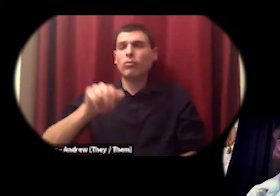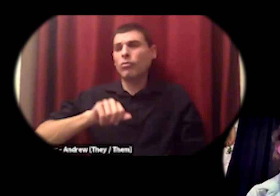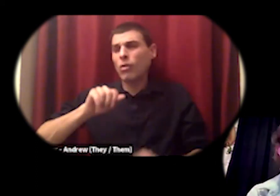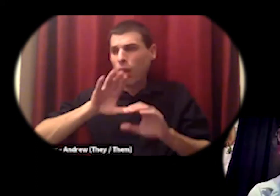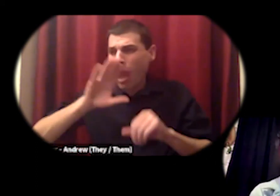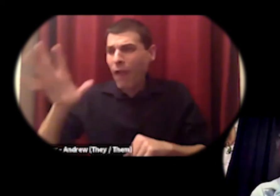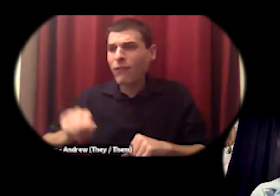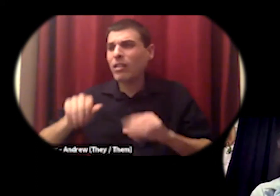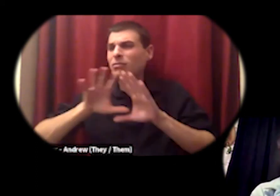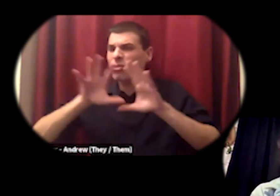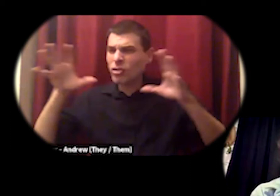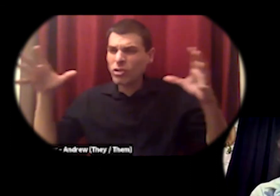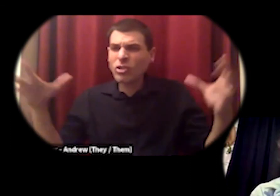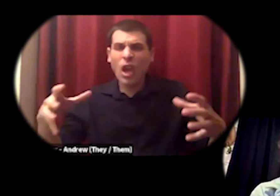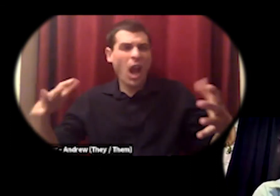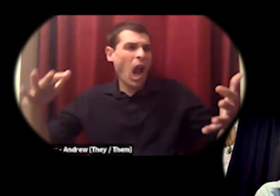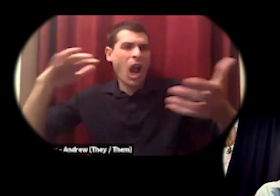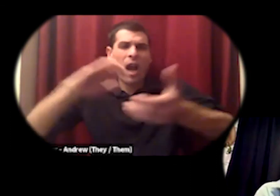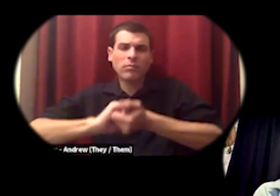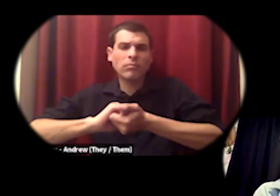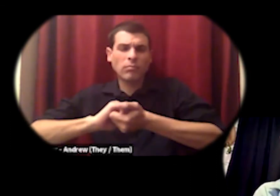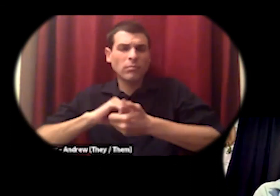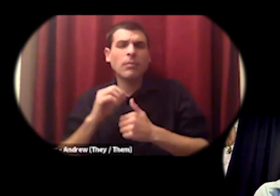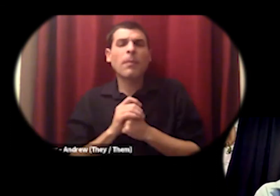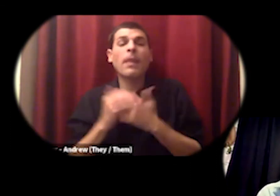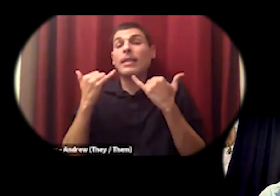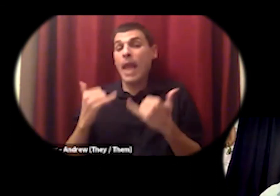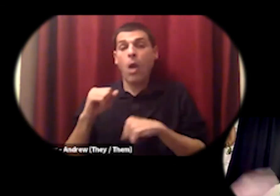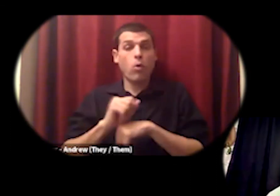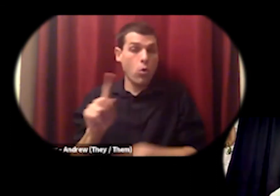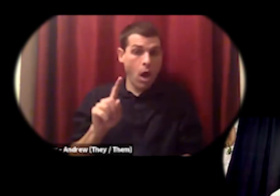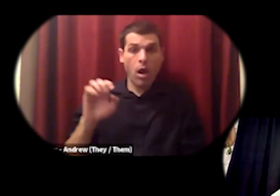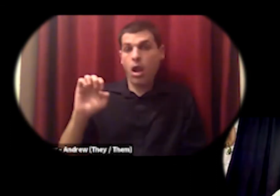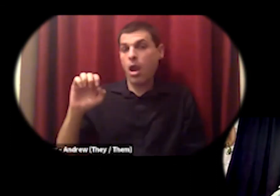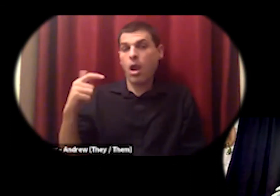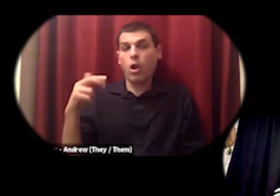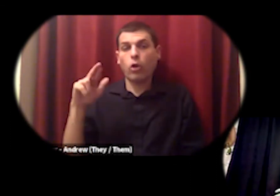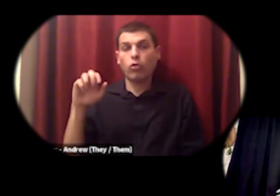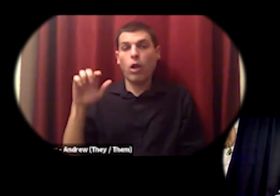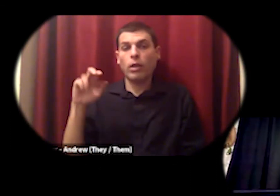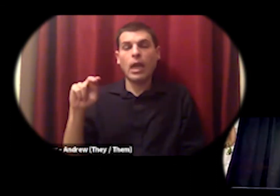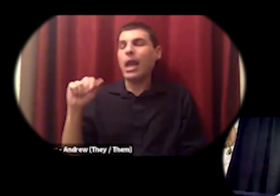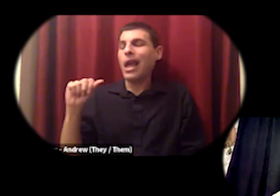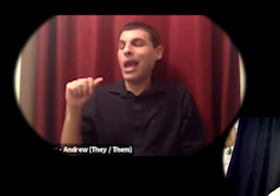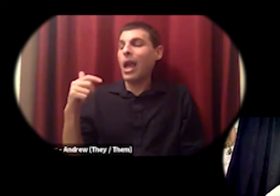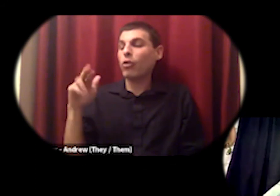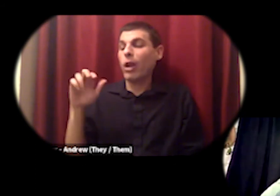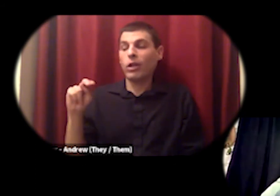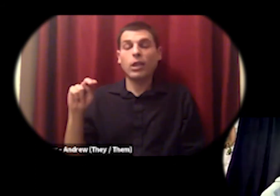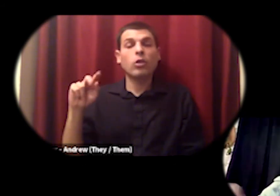and is now working at agrarian trust setting up things like the little jubba agrarian commons